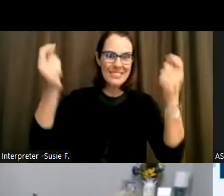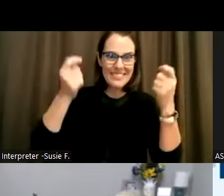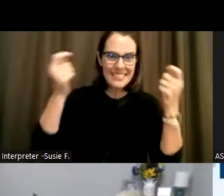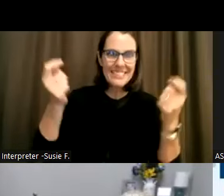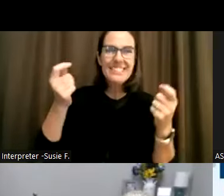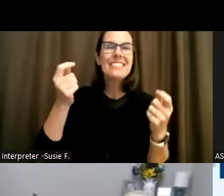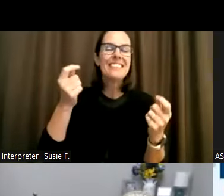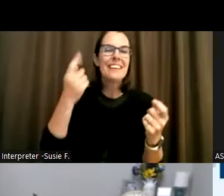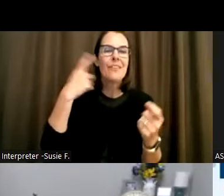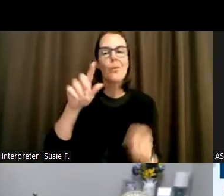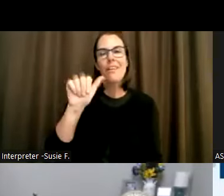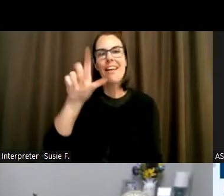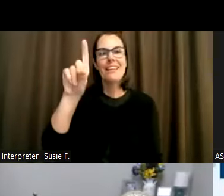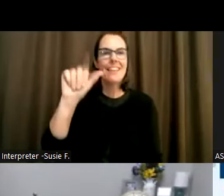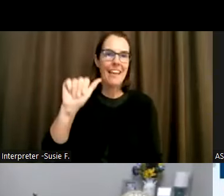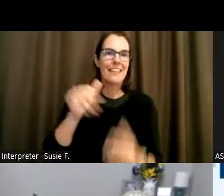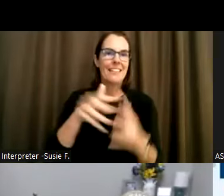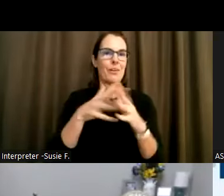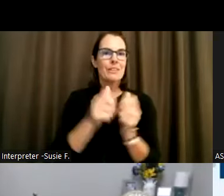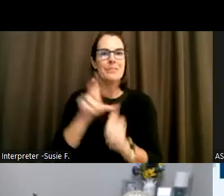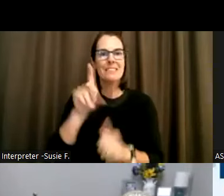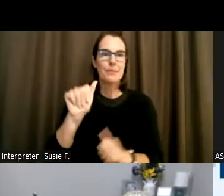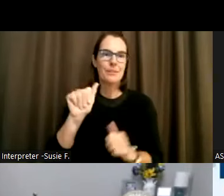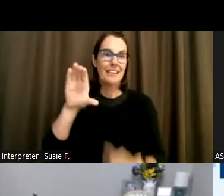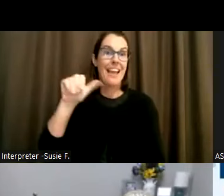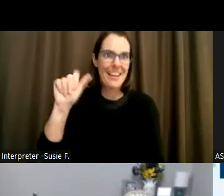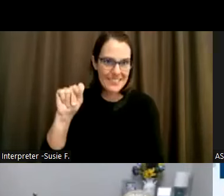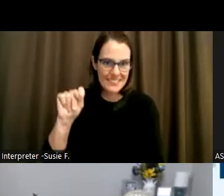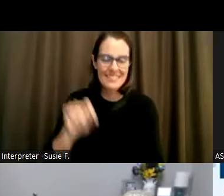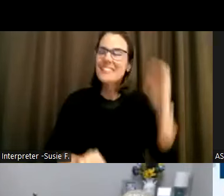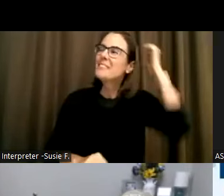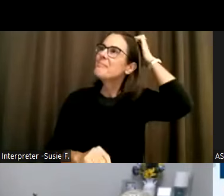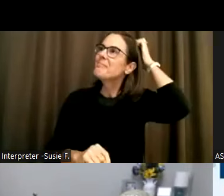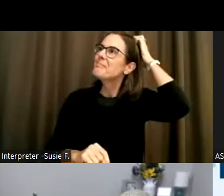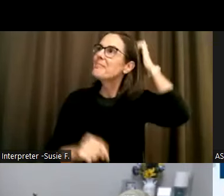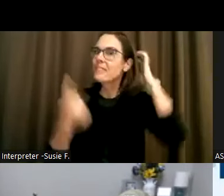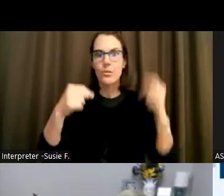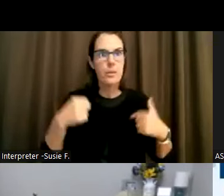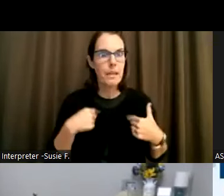the Americans with Disabilities Act. And that, to me, is one of the greatest legislative